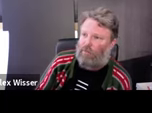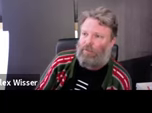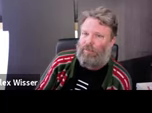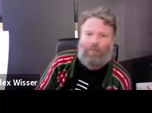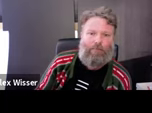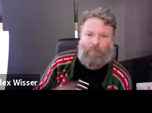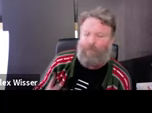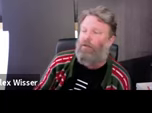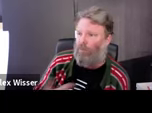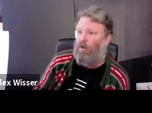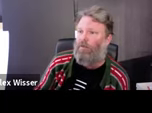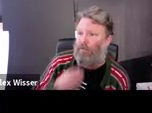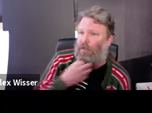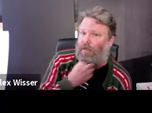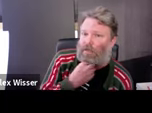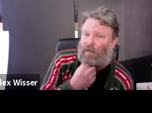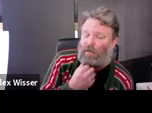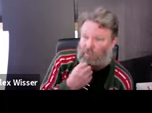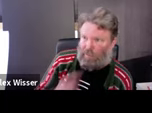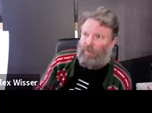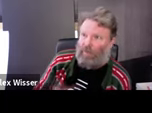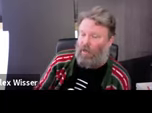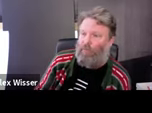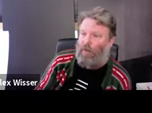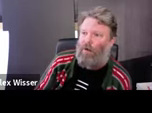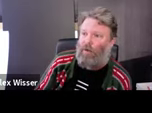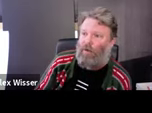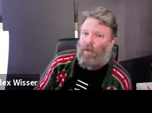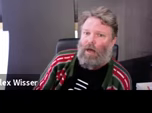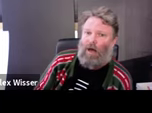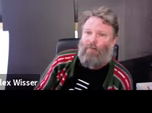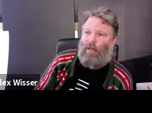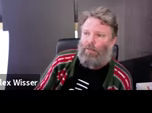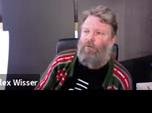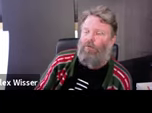to kind of - to gets it up and going -- to get it up and going. Once